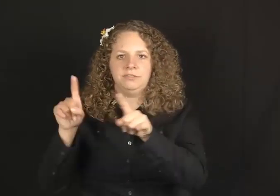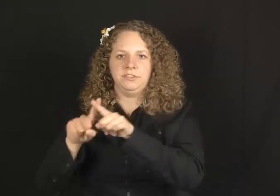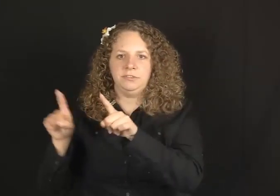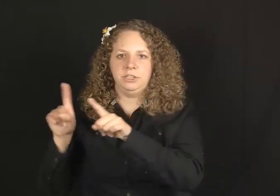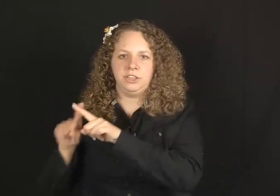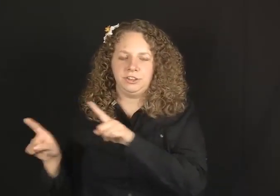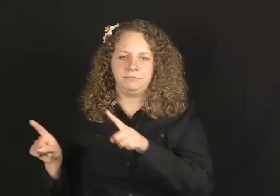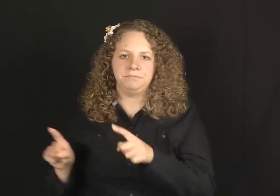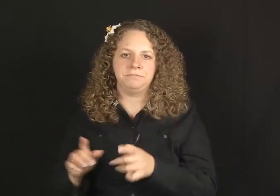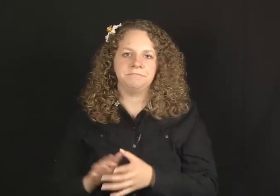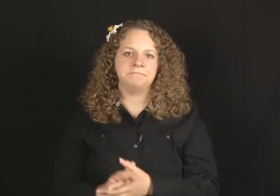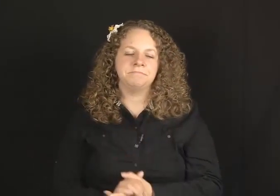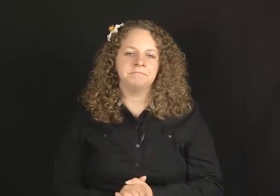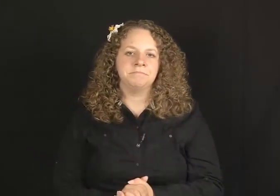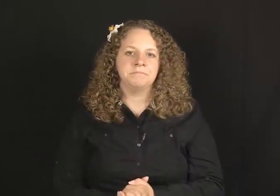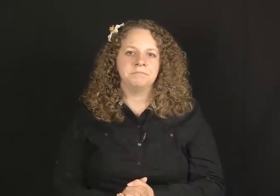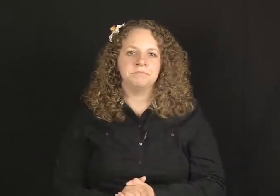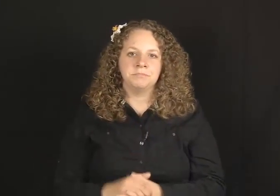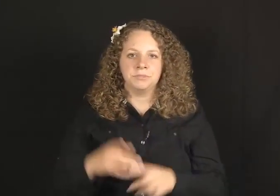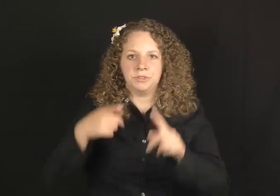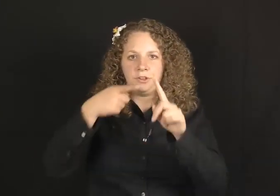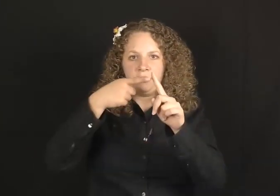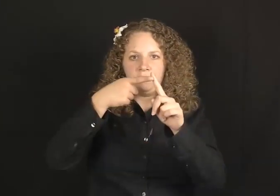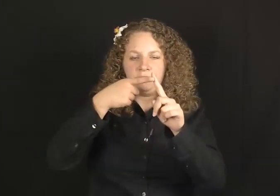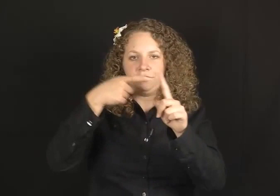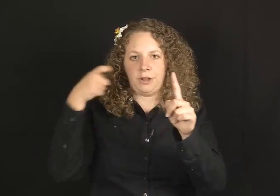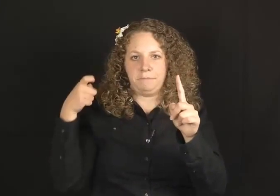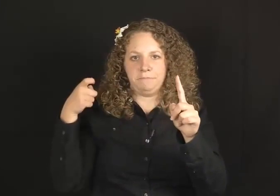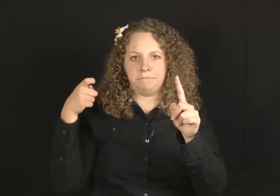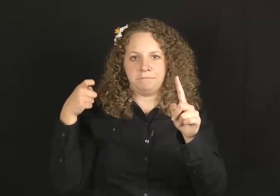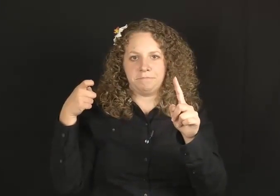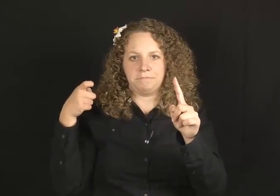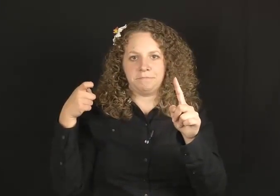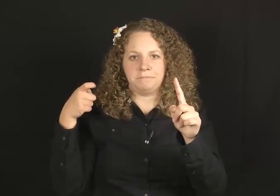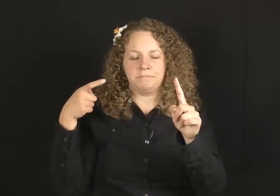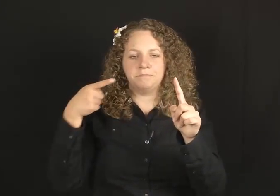many different from each other).